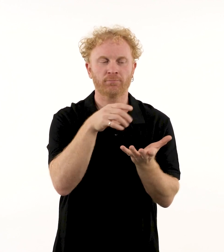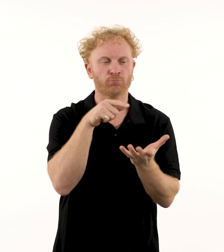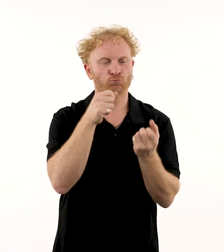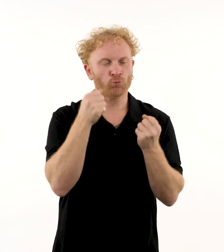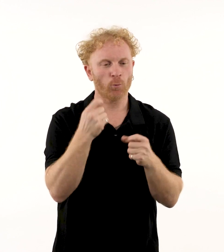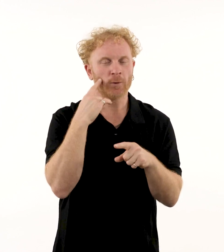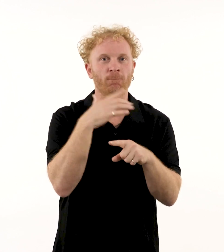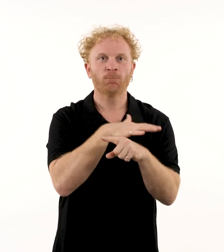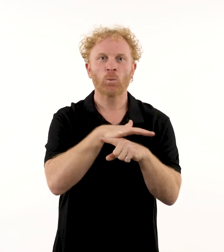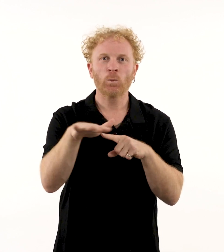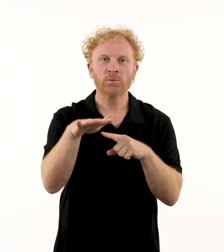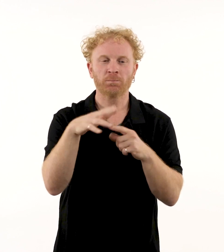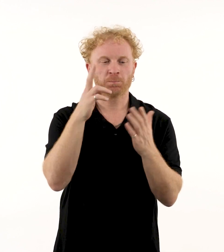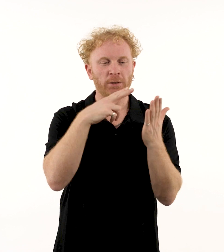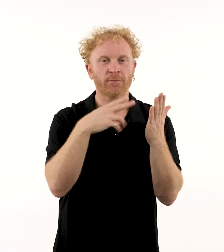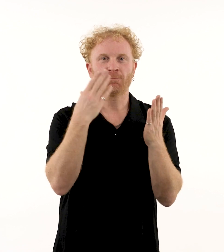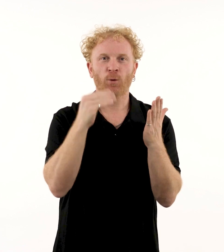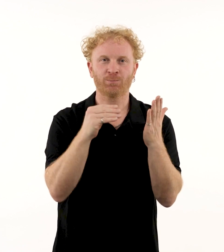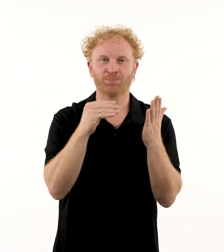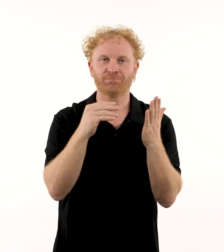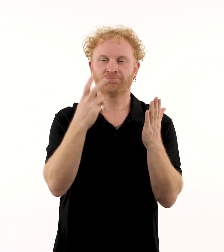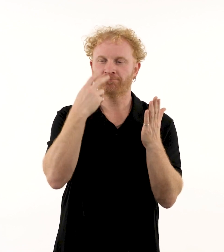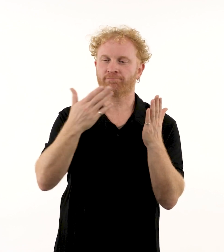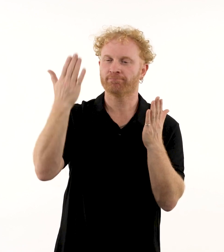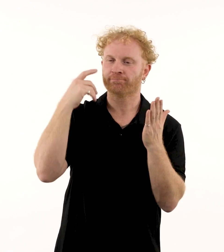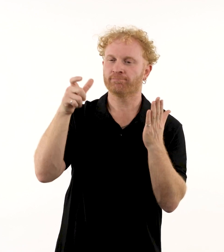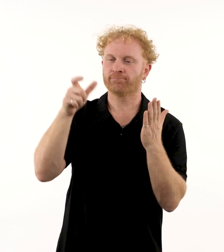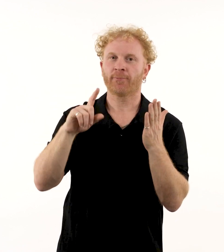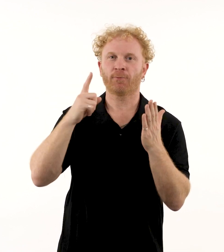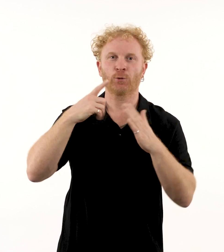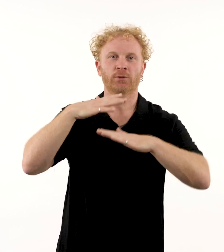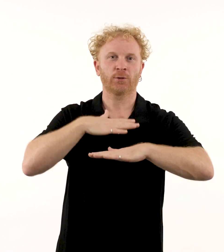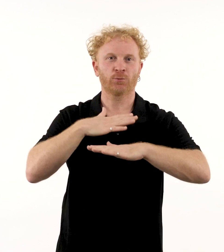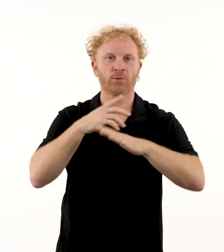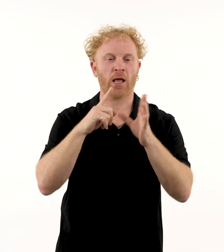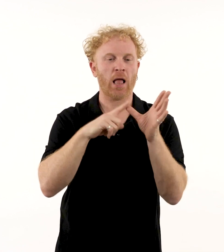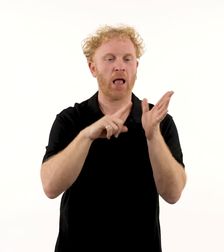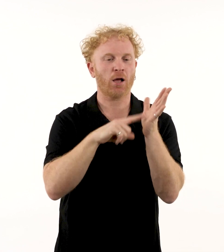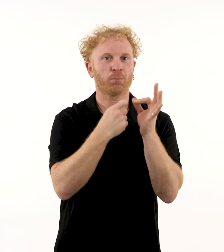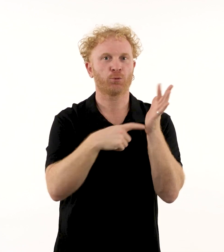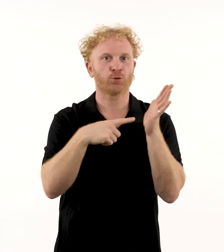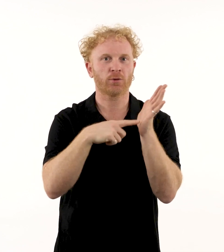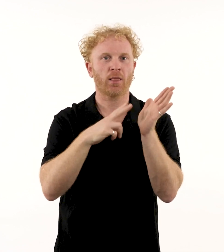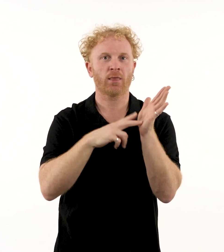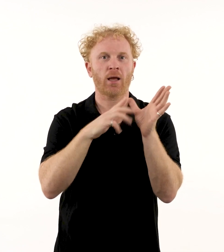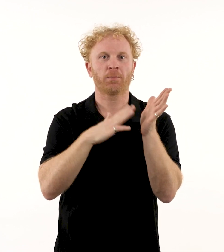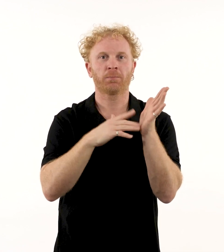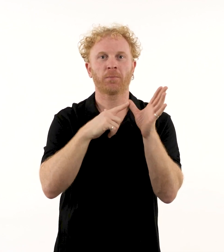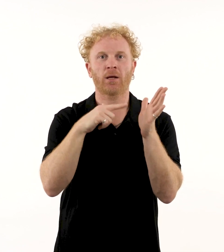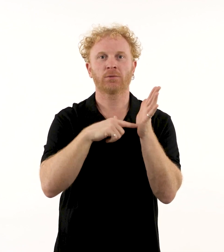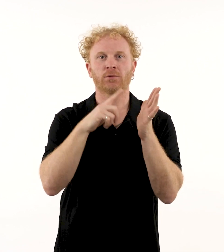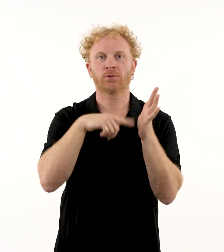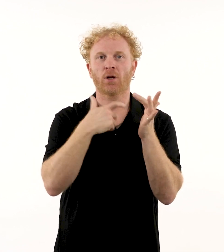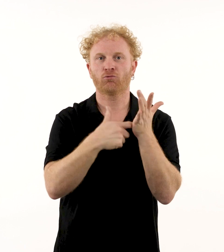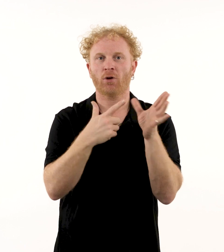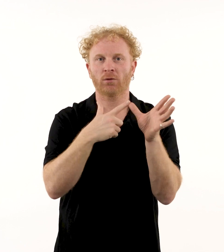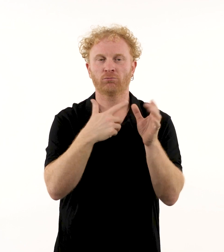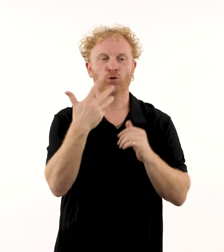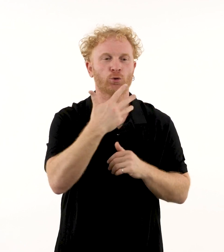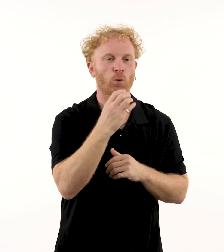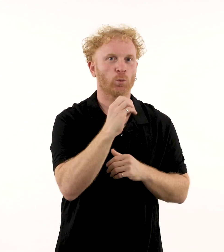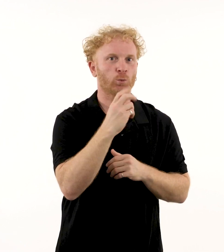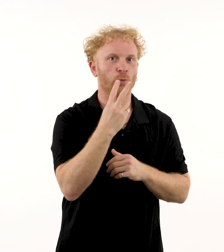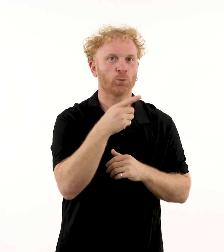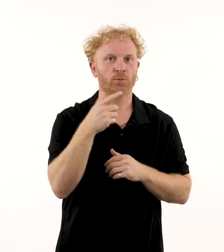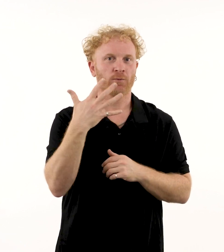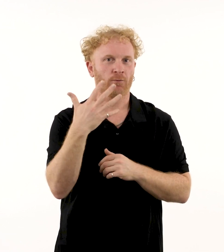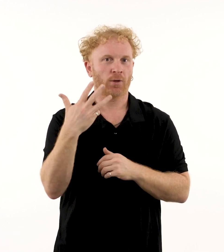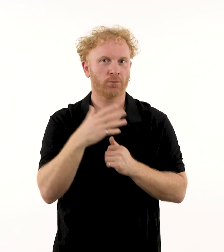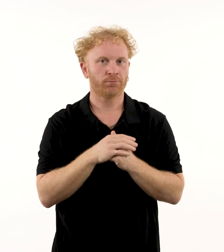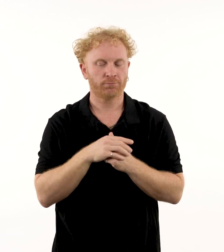who are influenced by the painting style of artist Albert Namatjira (1902–59).